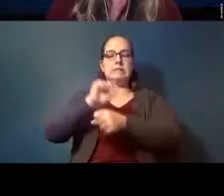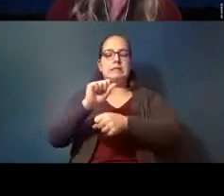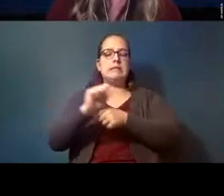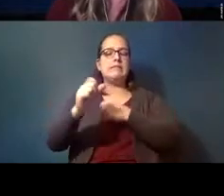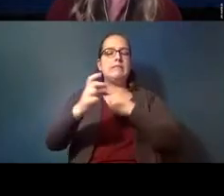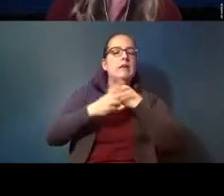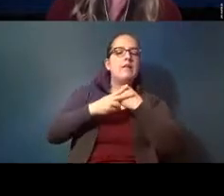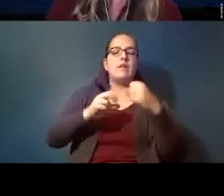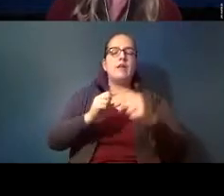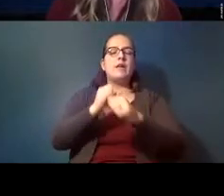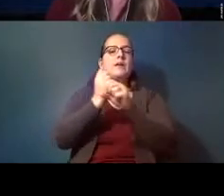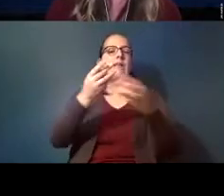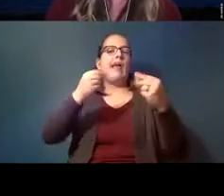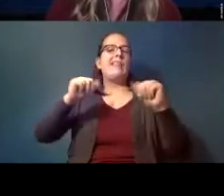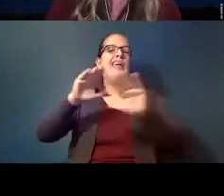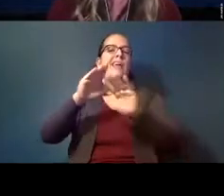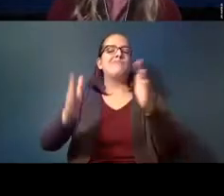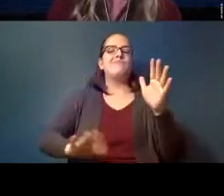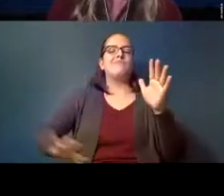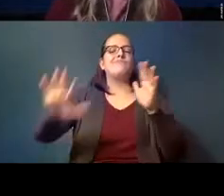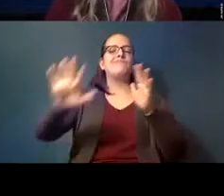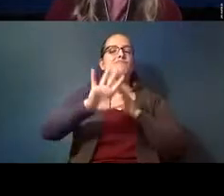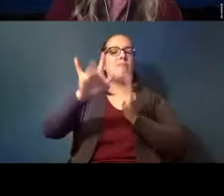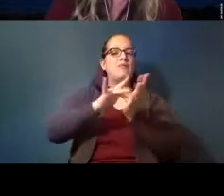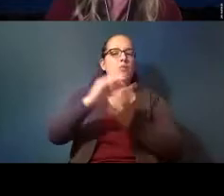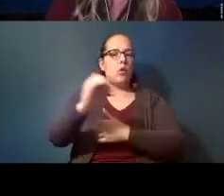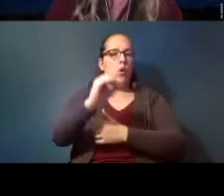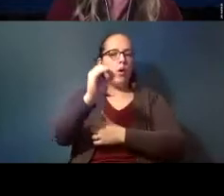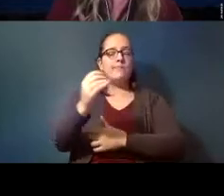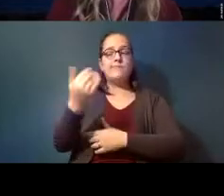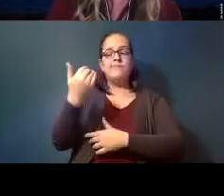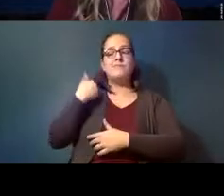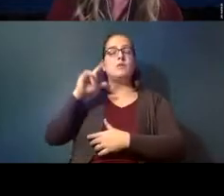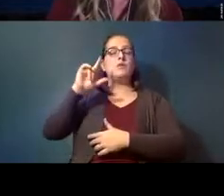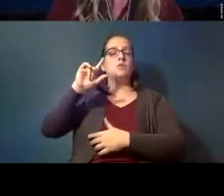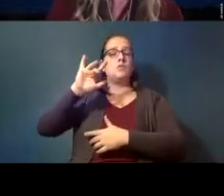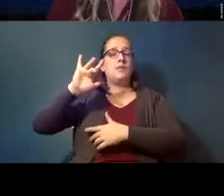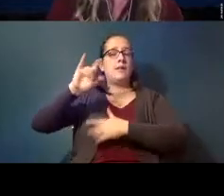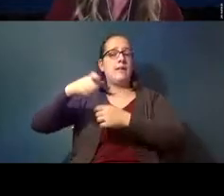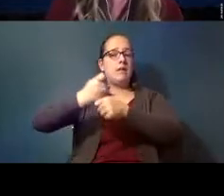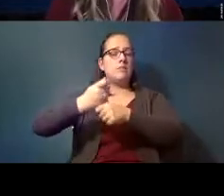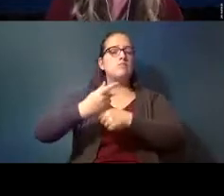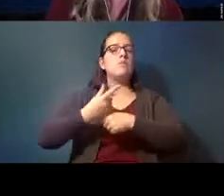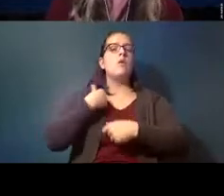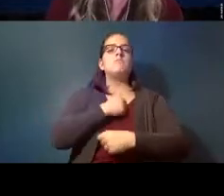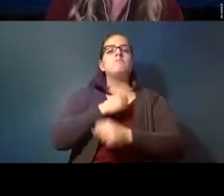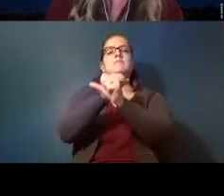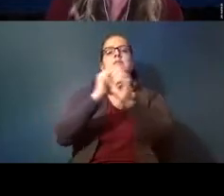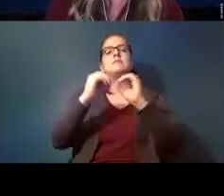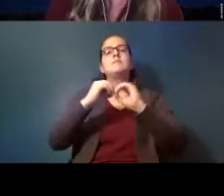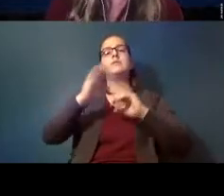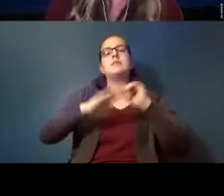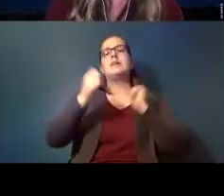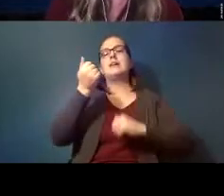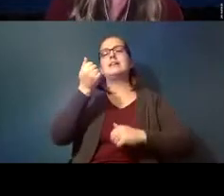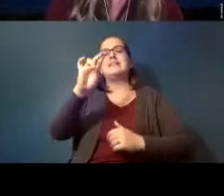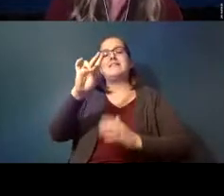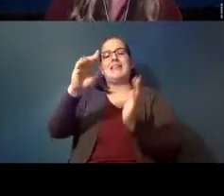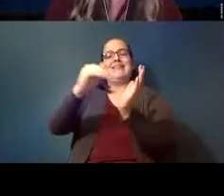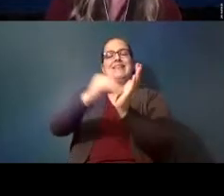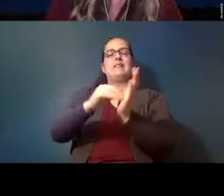throughout central oregon over the past 25 years we have protected more than 17 000 acres of land